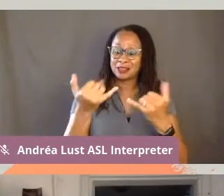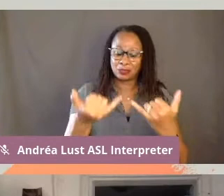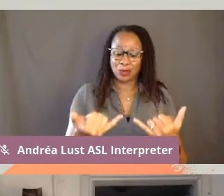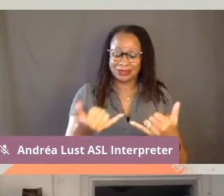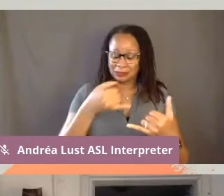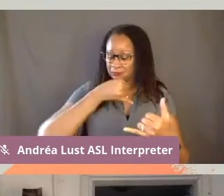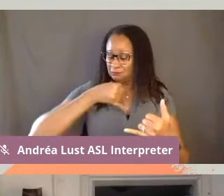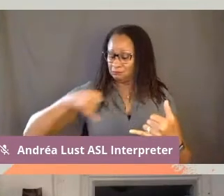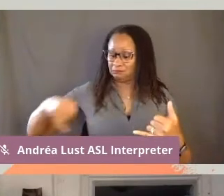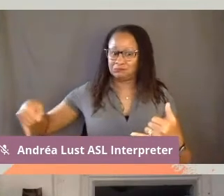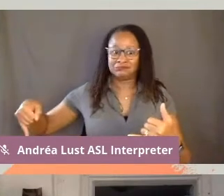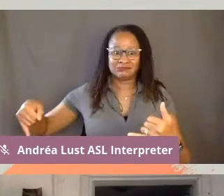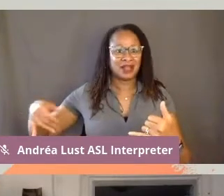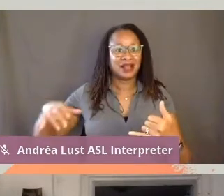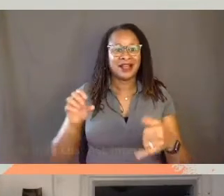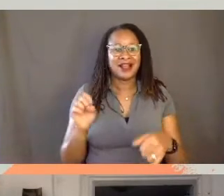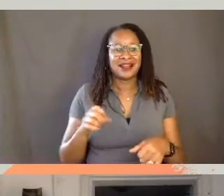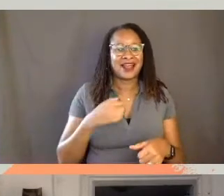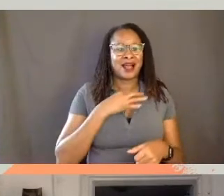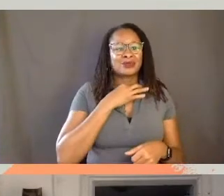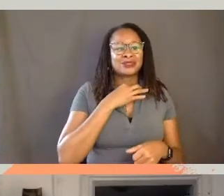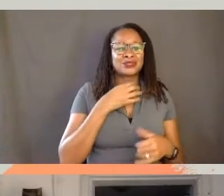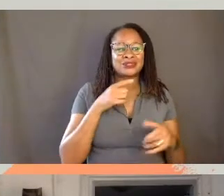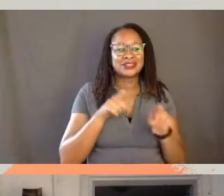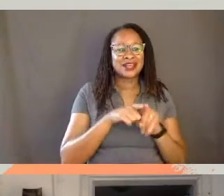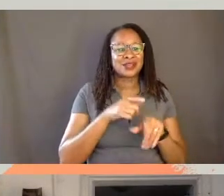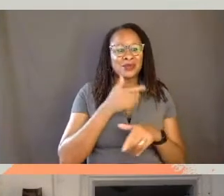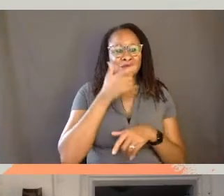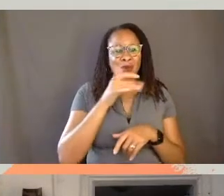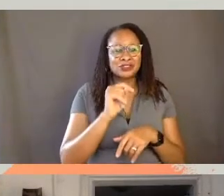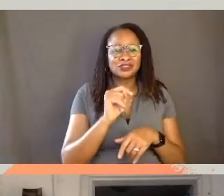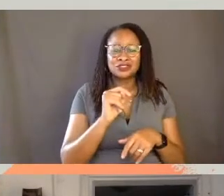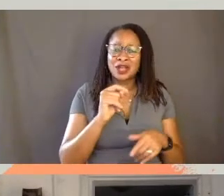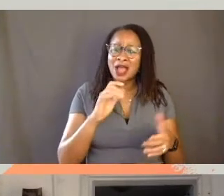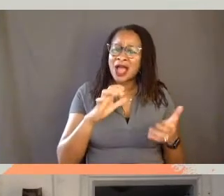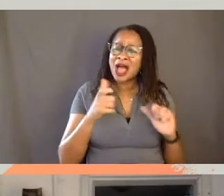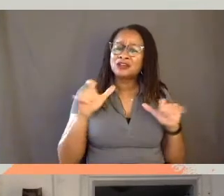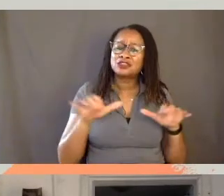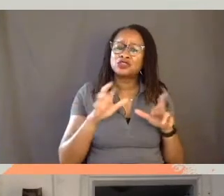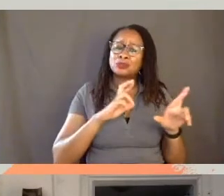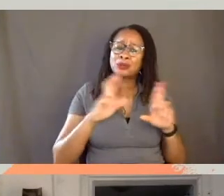And I was wondering while I was watching those, how did you prepare for the film?